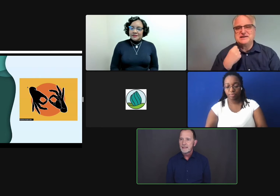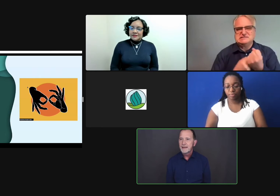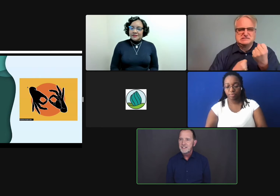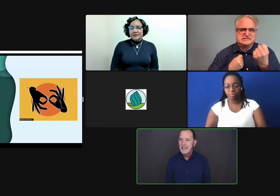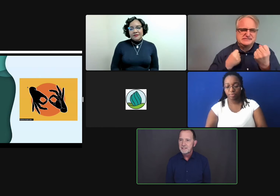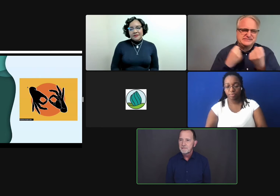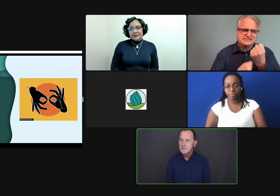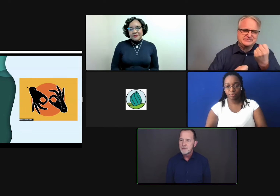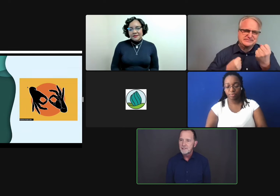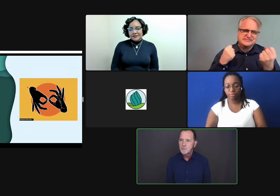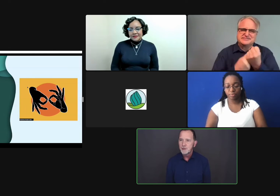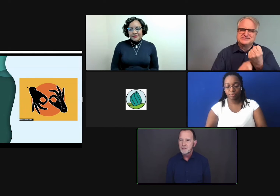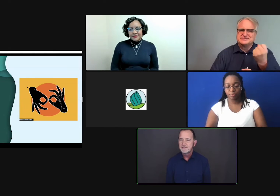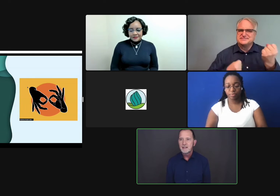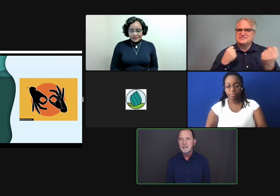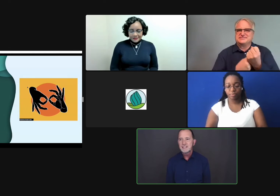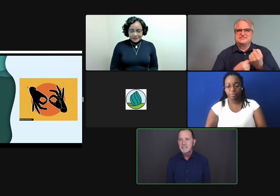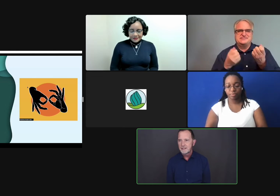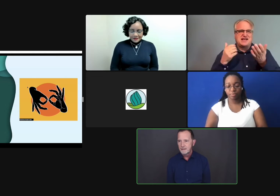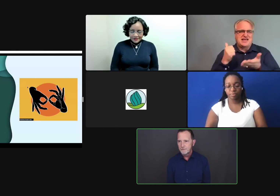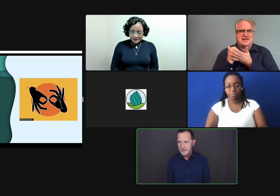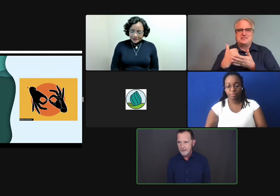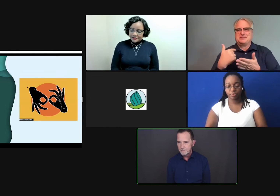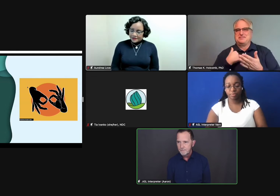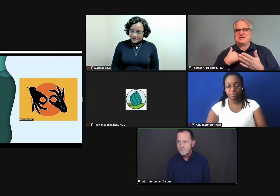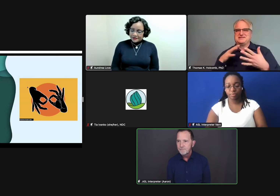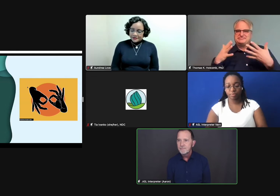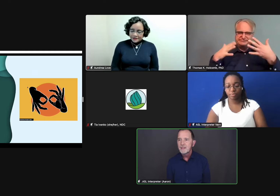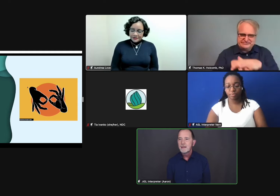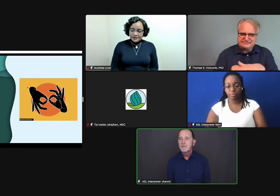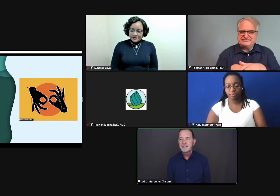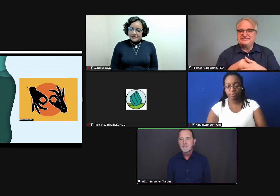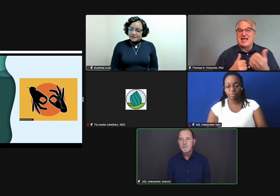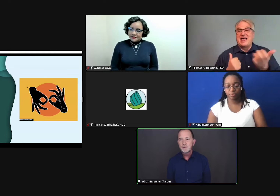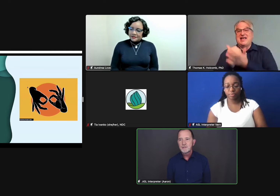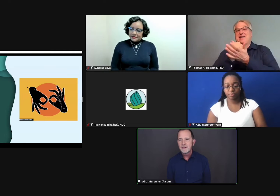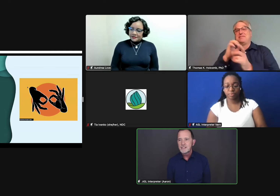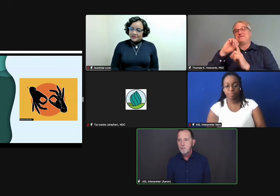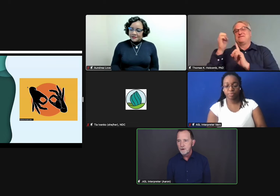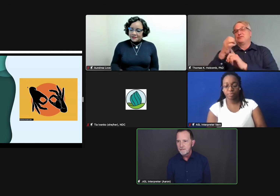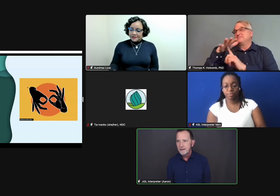getting my education through an interpreter was very challenging for me. But the interpreter was very supportive